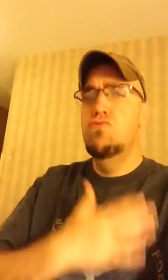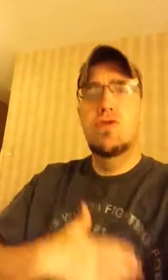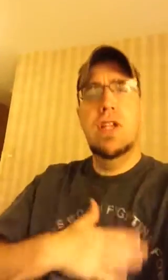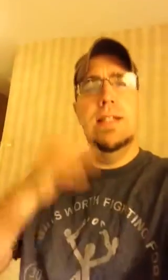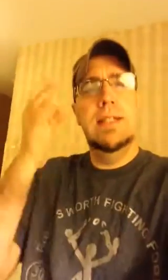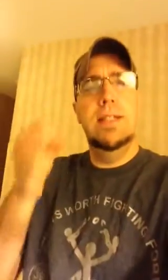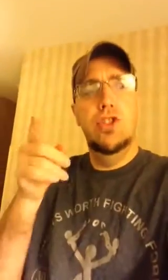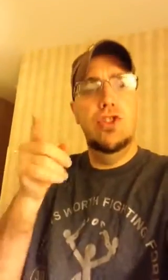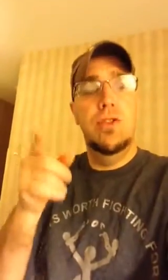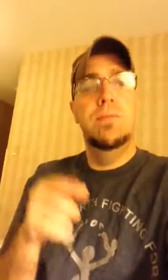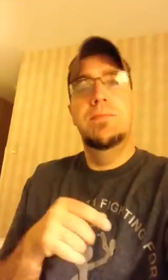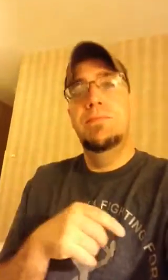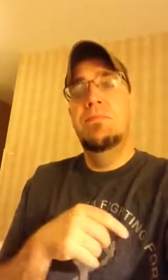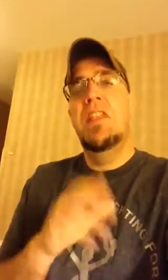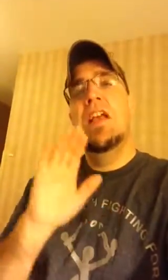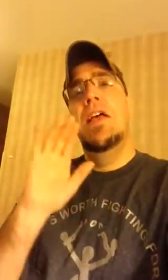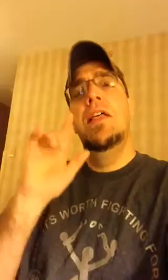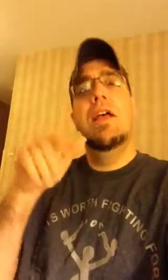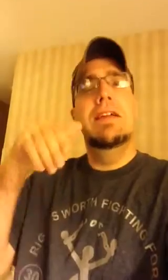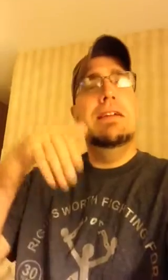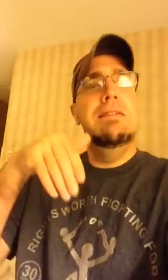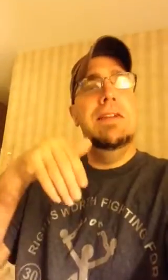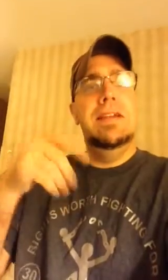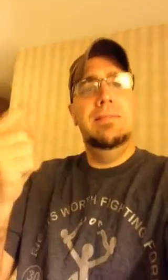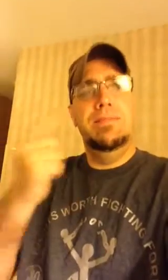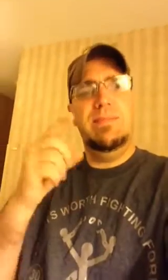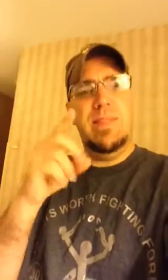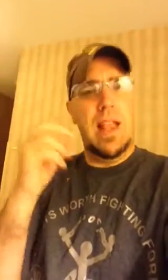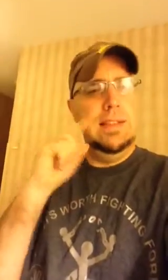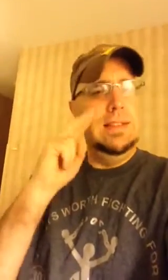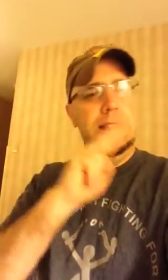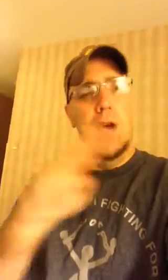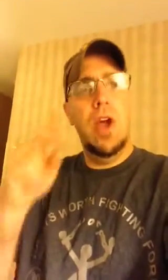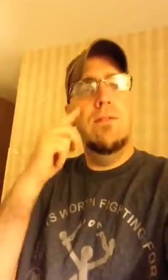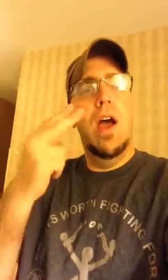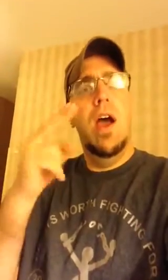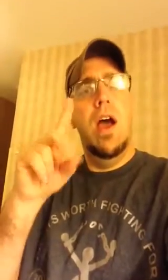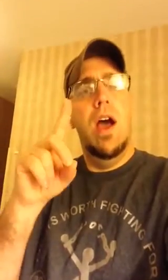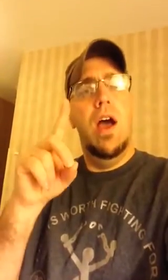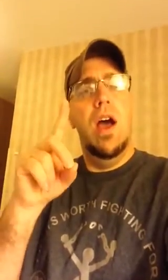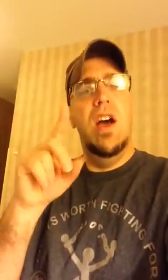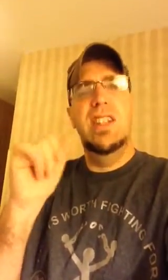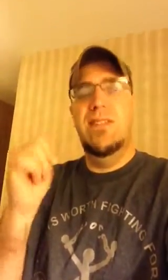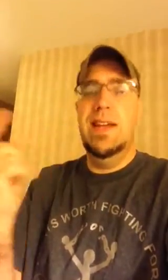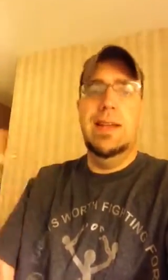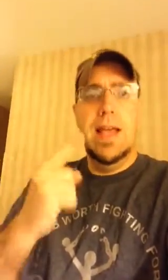ADAPT does not appricate the decision. Later in evening, the secretary of HUD came.